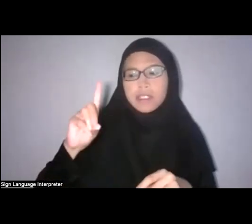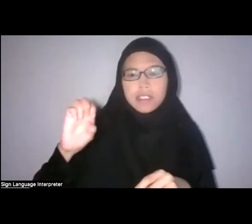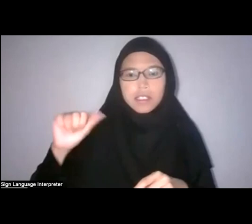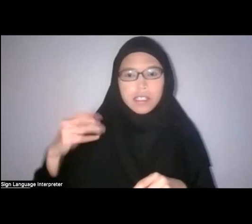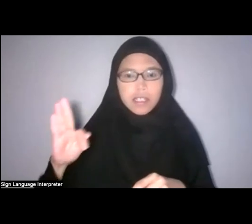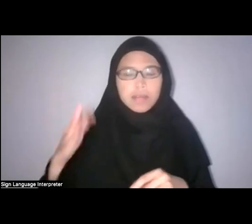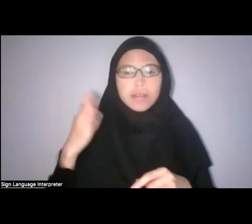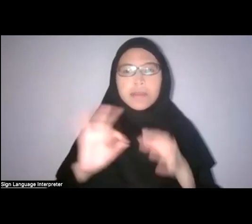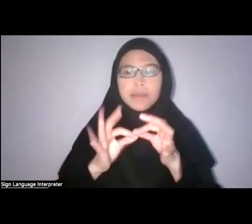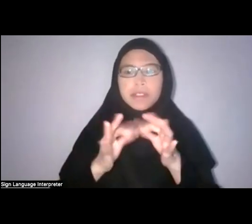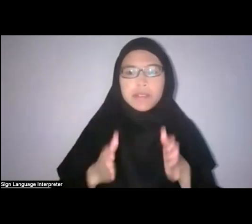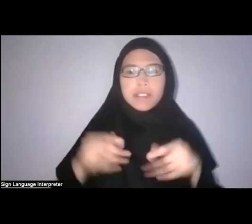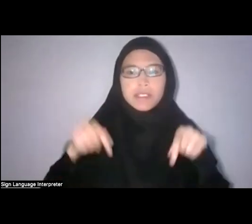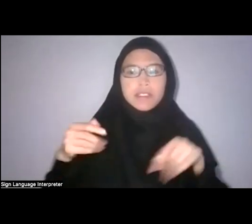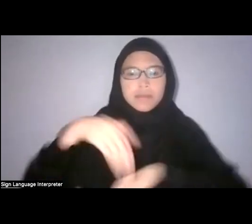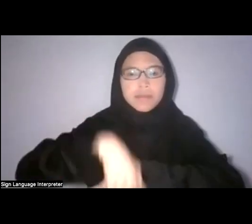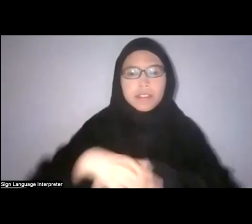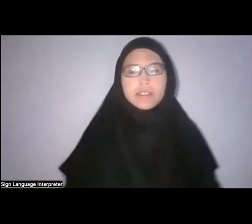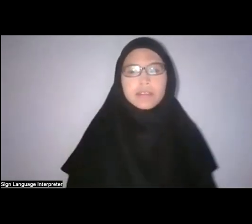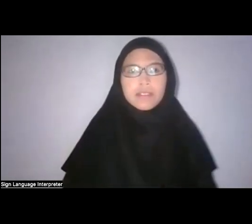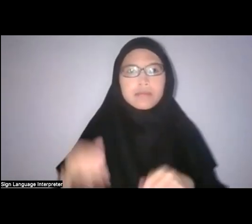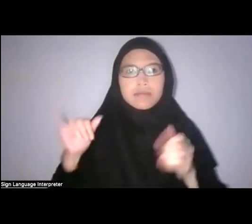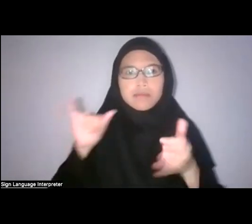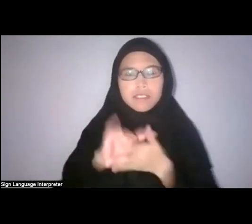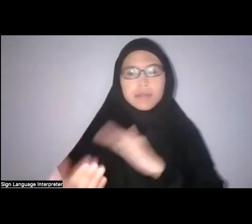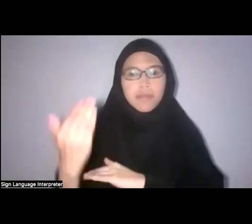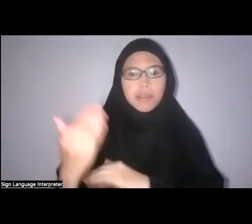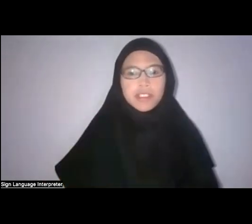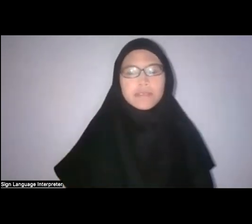Today’s discussion will be a one-hour conversation with our panel,